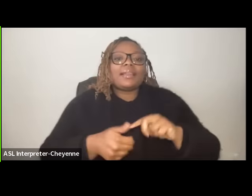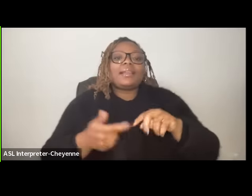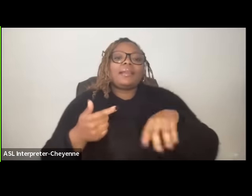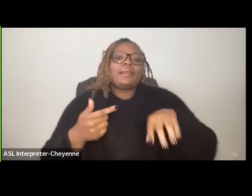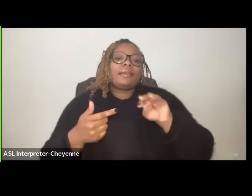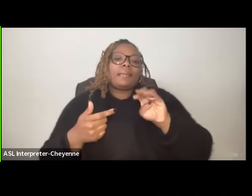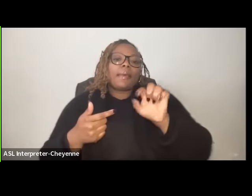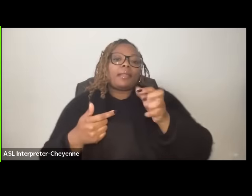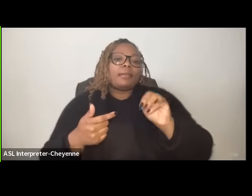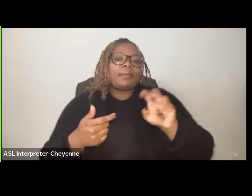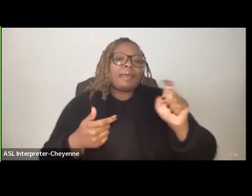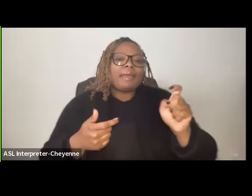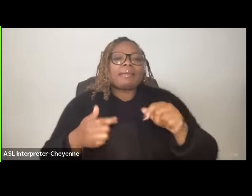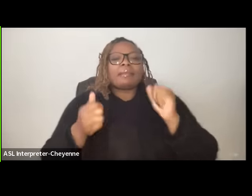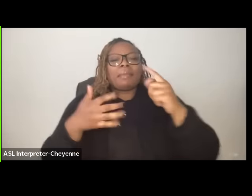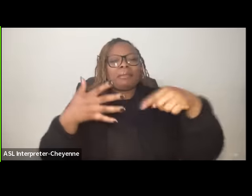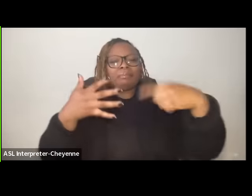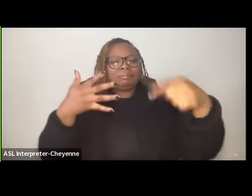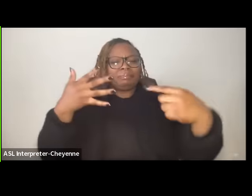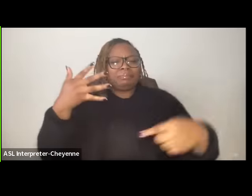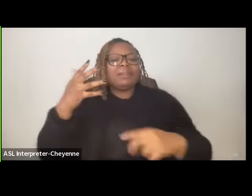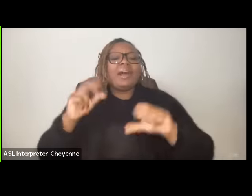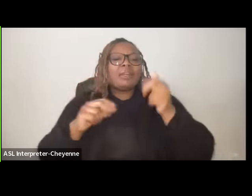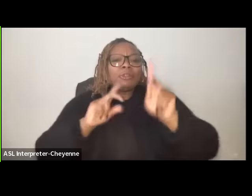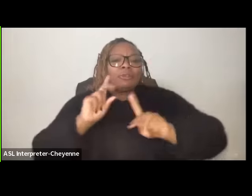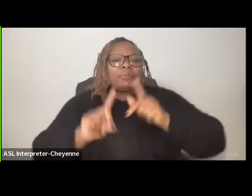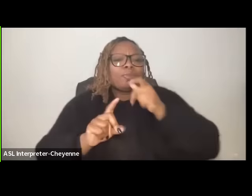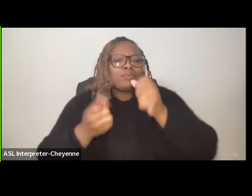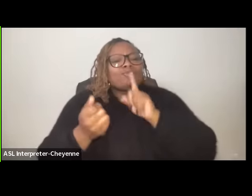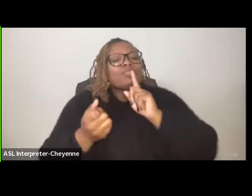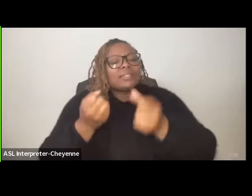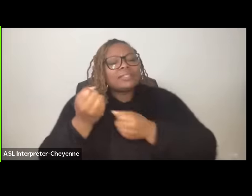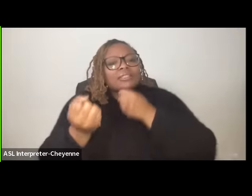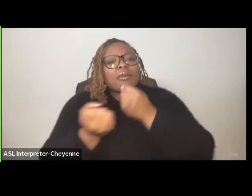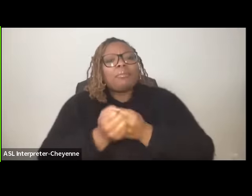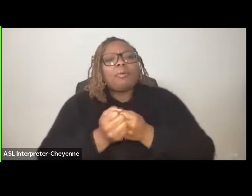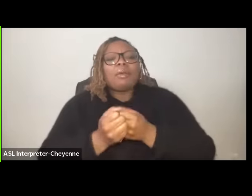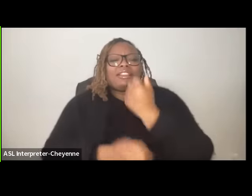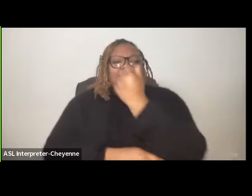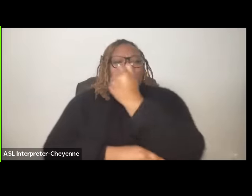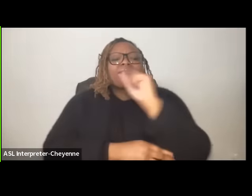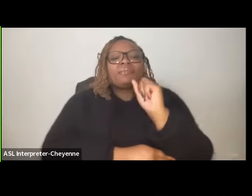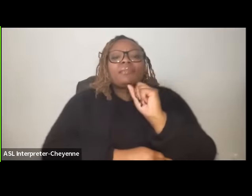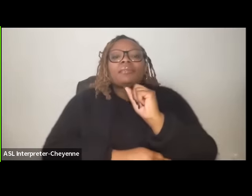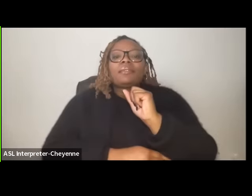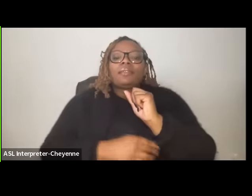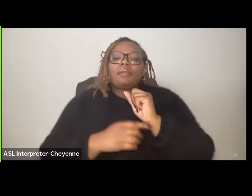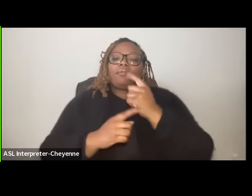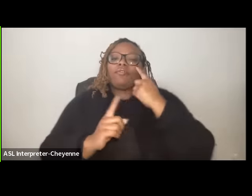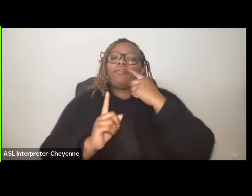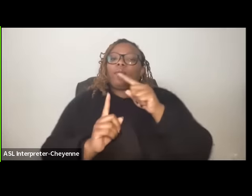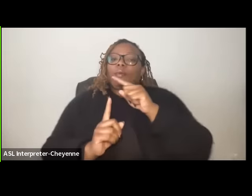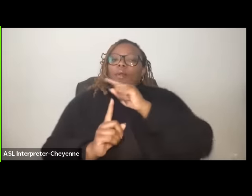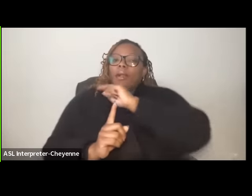and many many others um you know have have spoken out and acted on behalf of Palestine